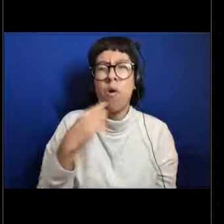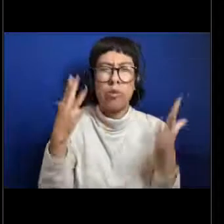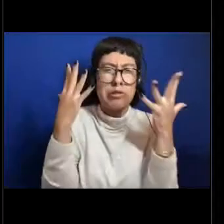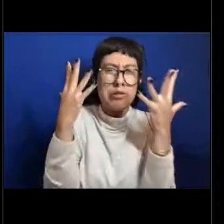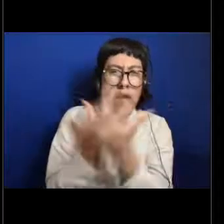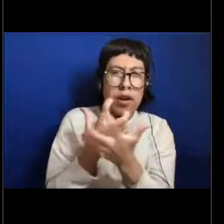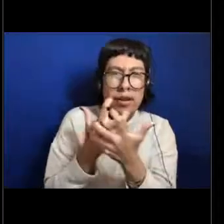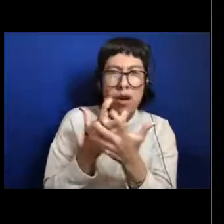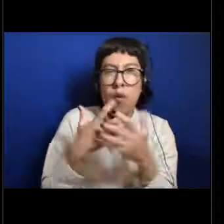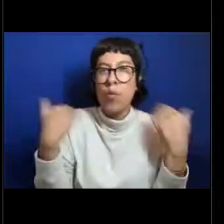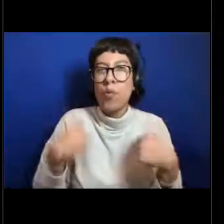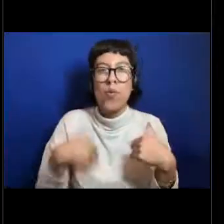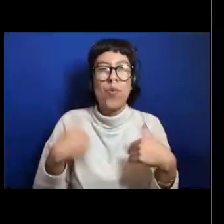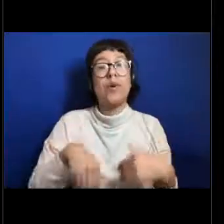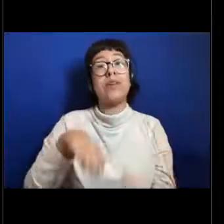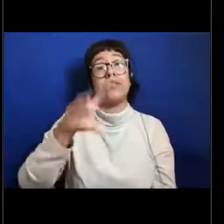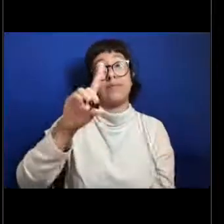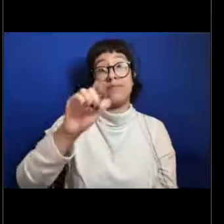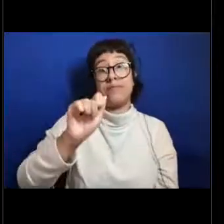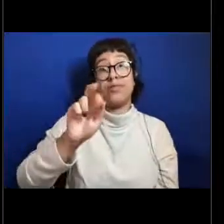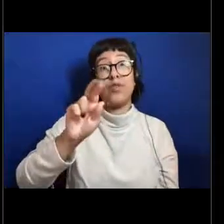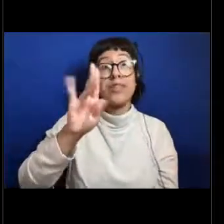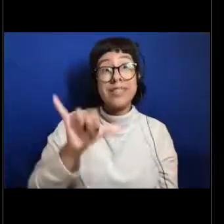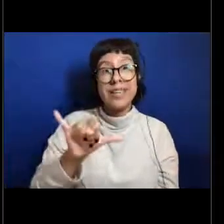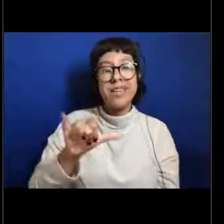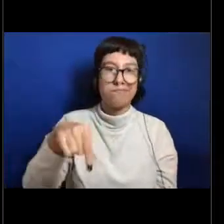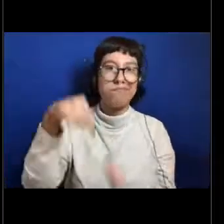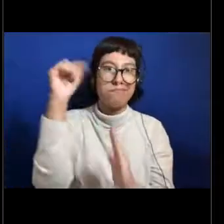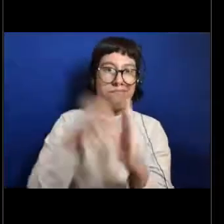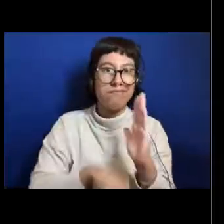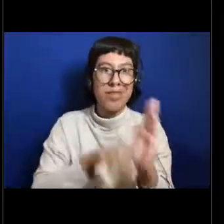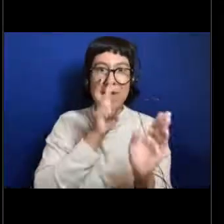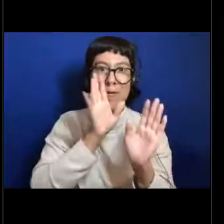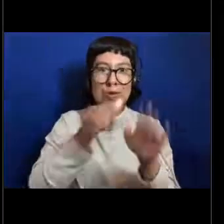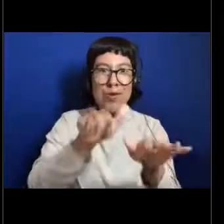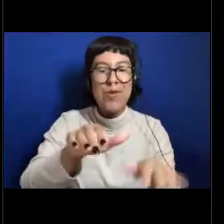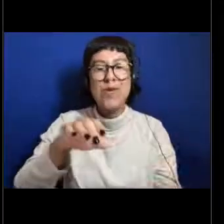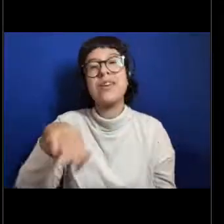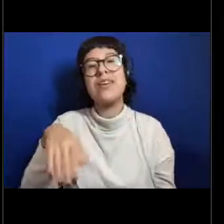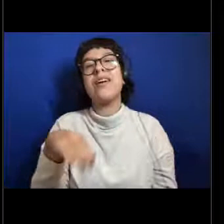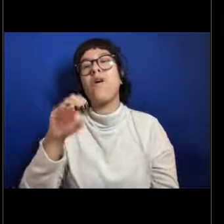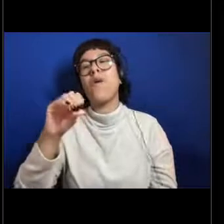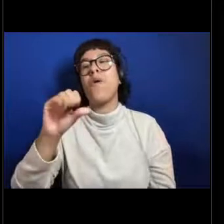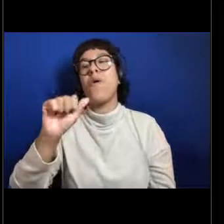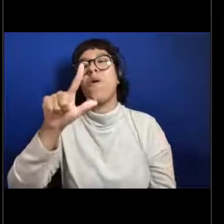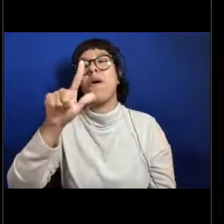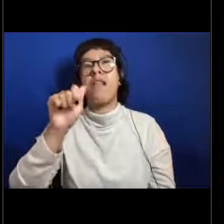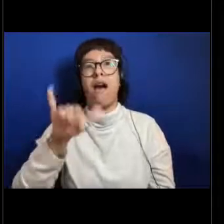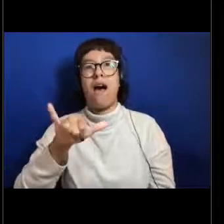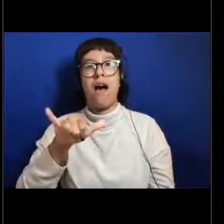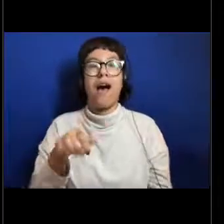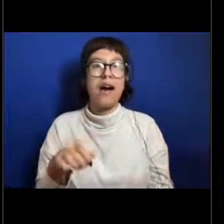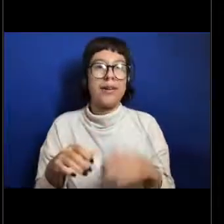and Darcy is saying it's in the ocean. Ola is saying discovering unknown species.